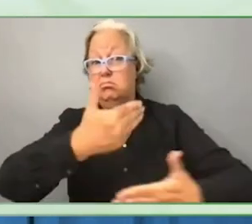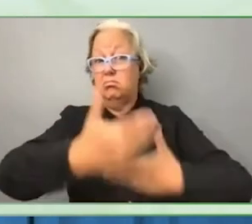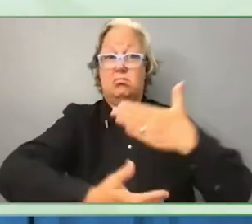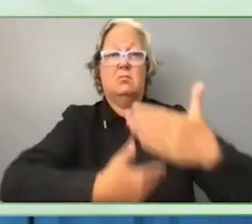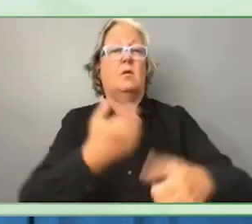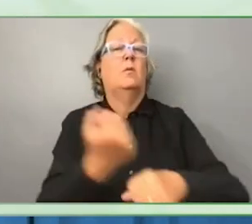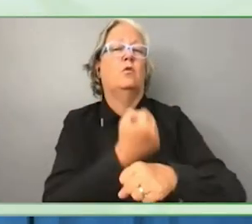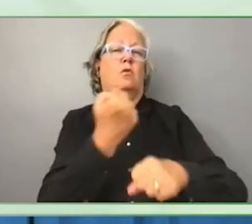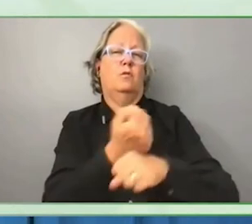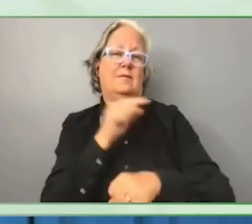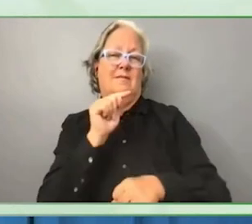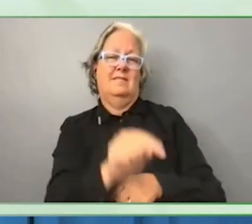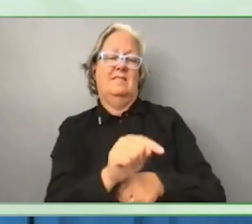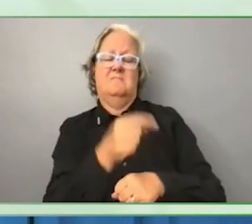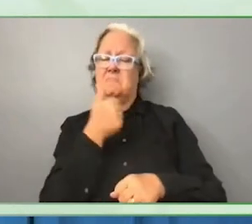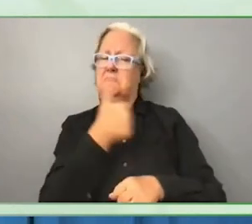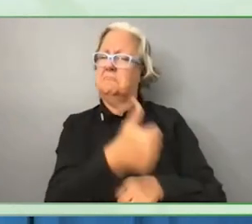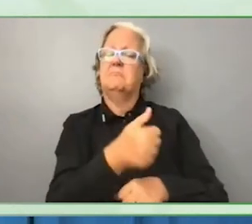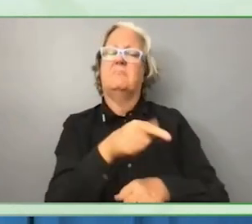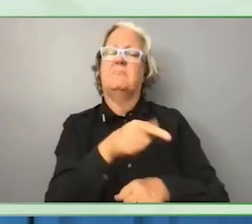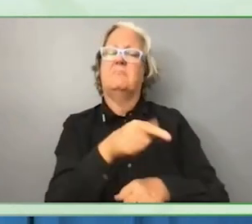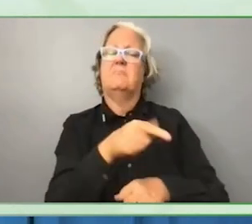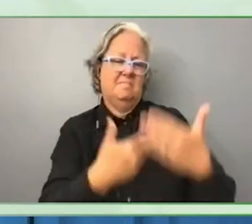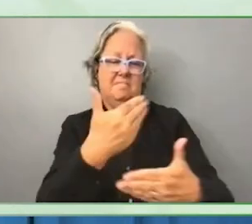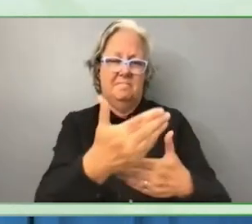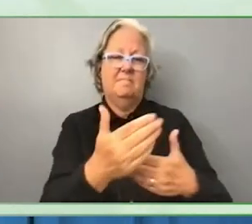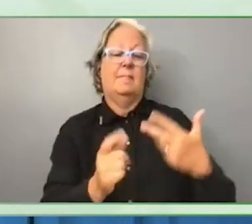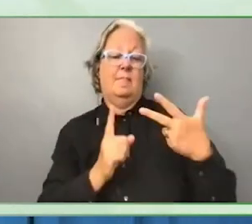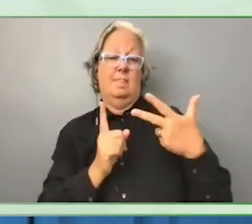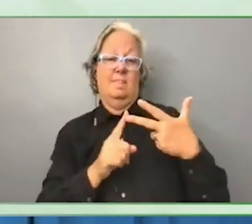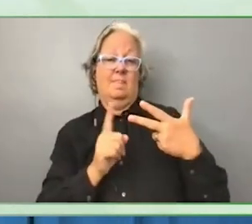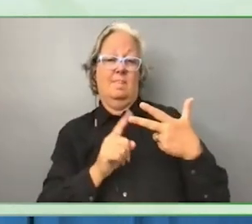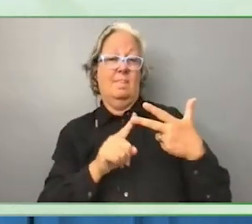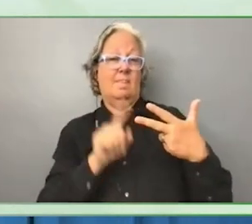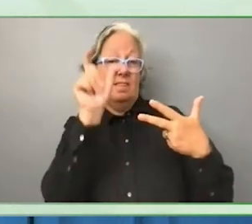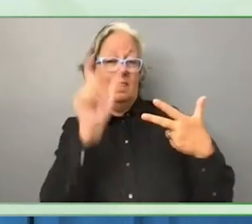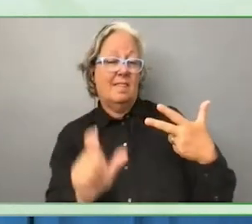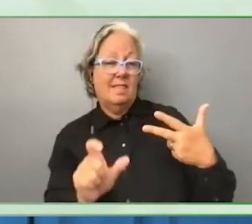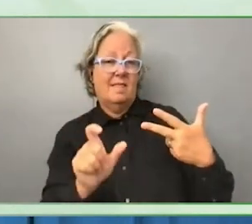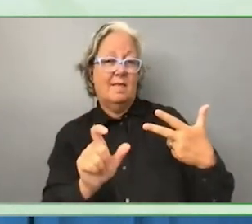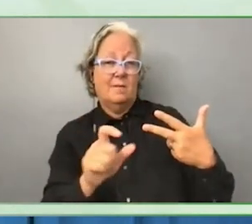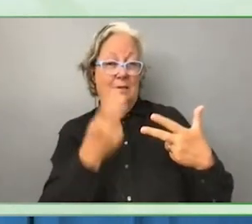And third, the third pillar provides grants for innovations